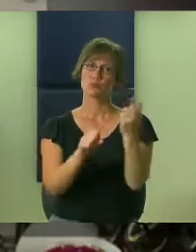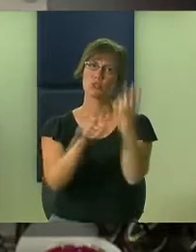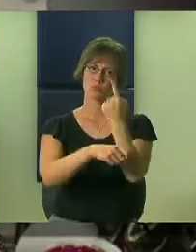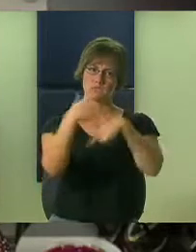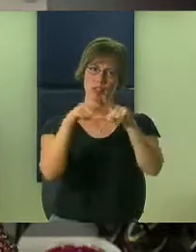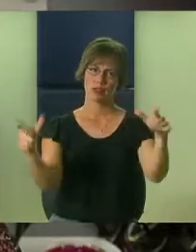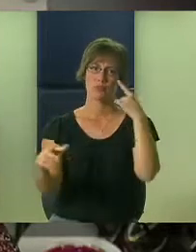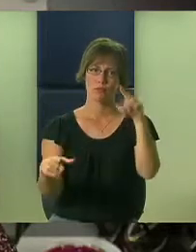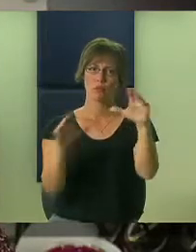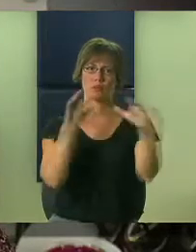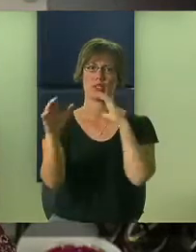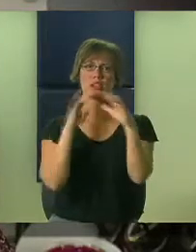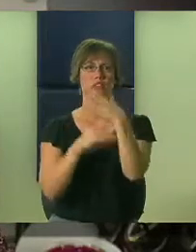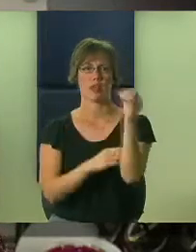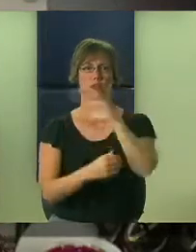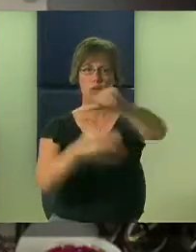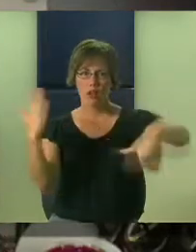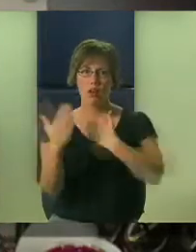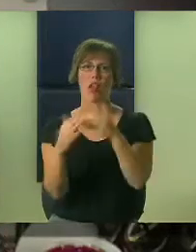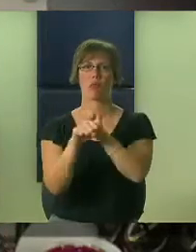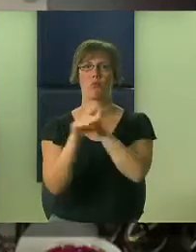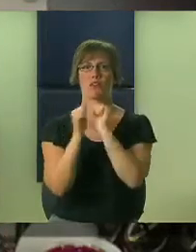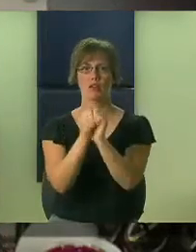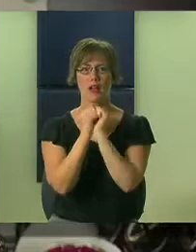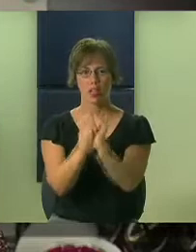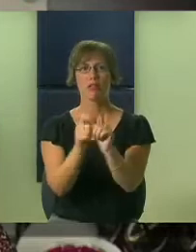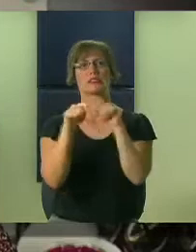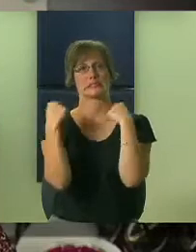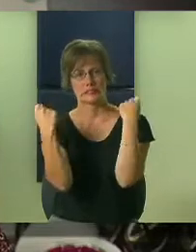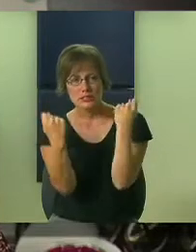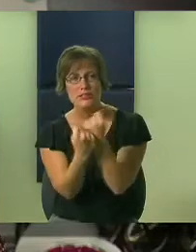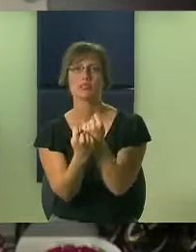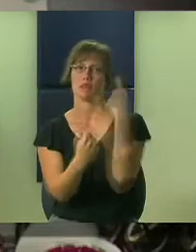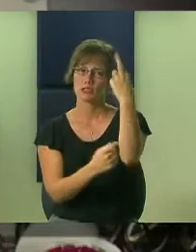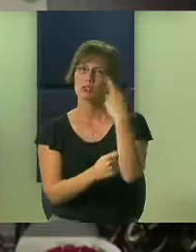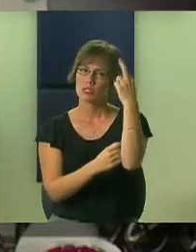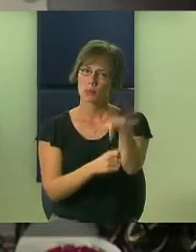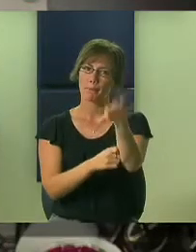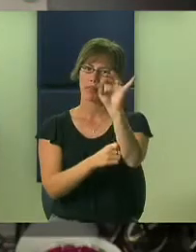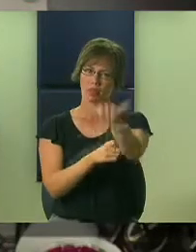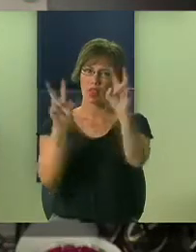of because we use sign language to communicate, and we all work as a team. I think that's